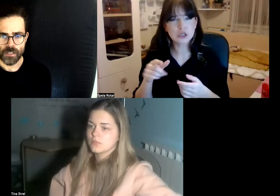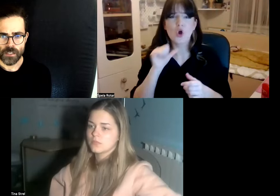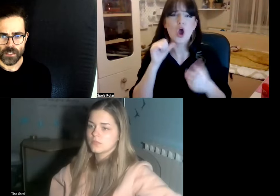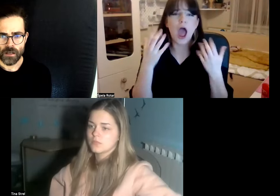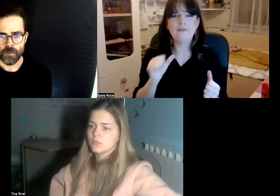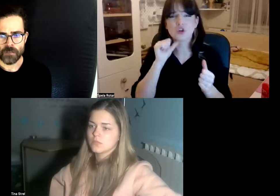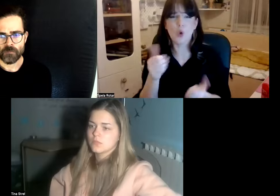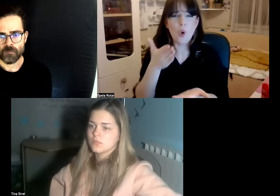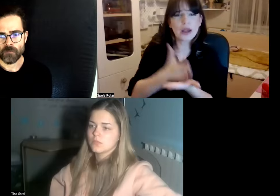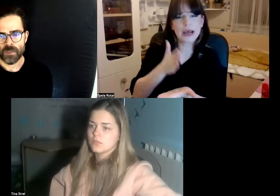I mean